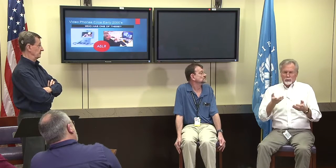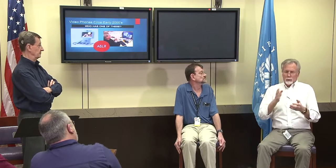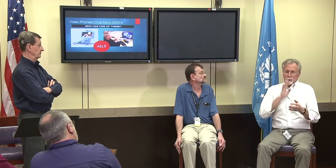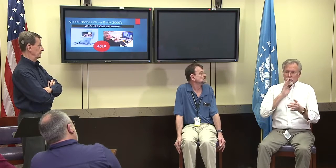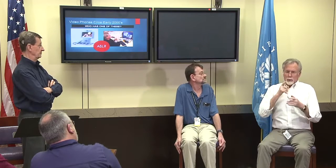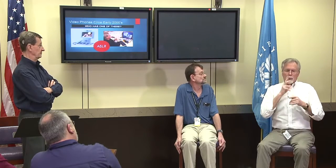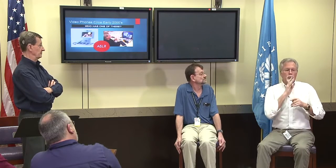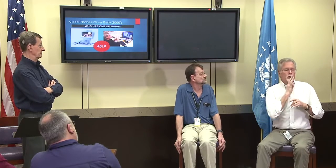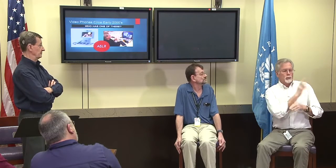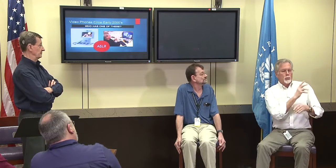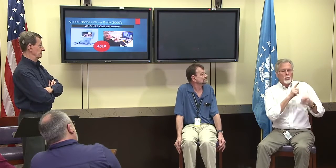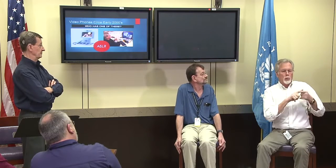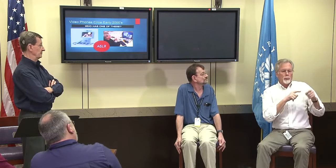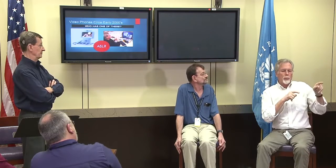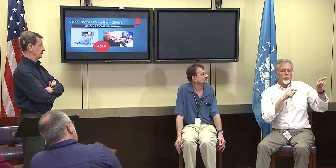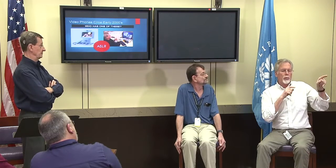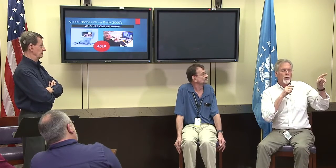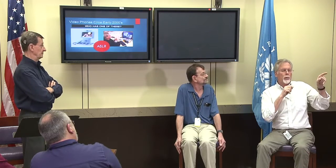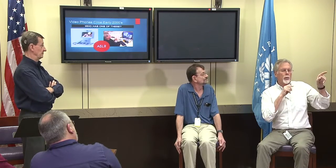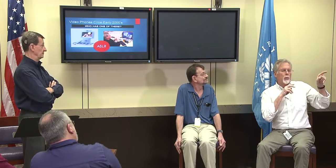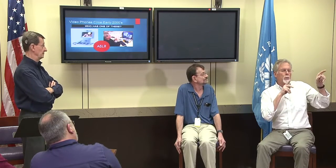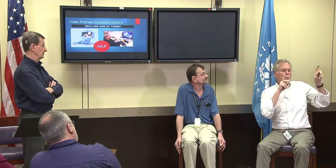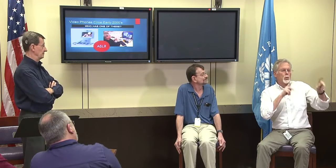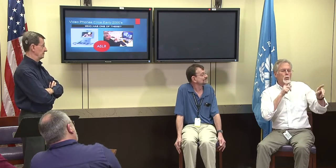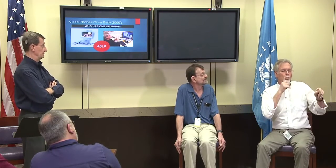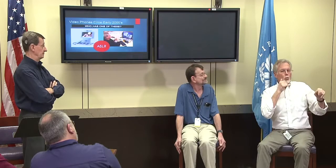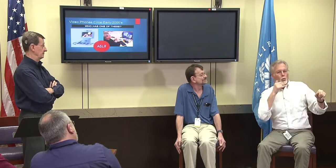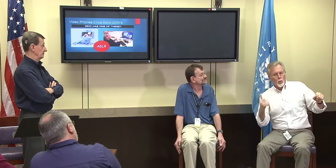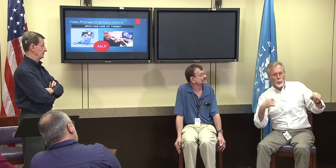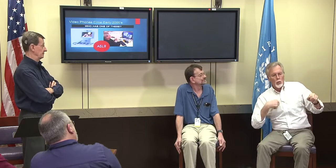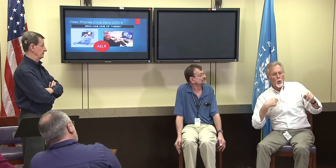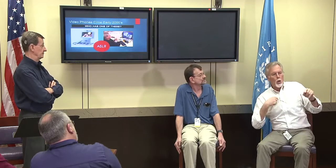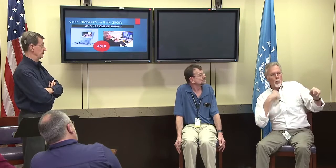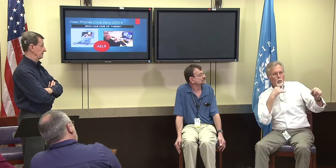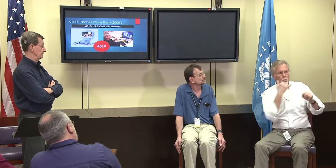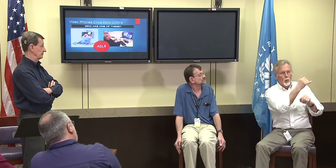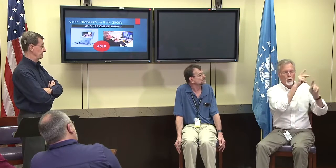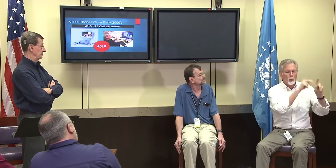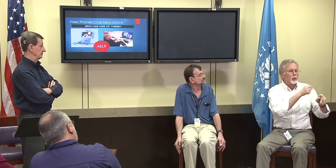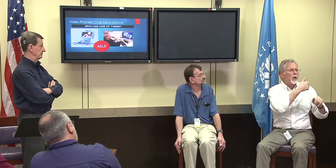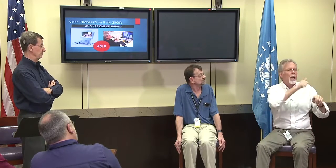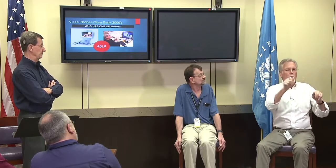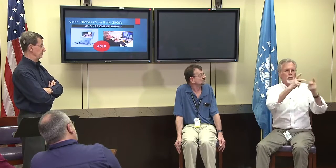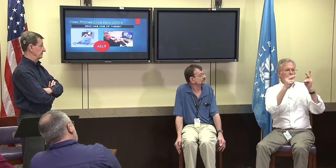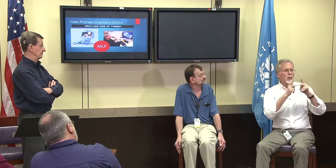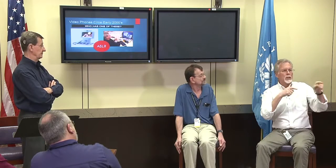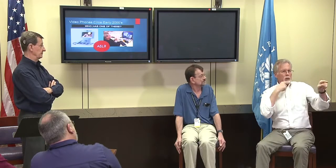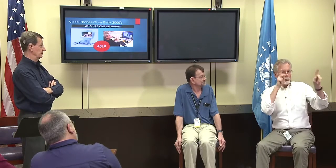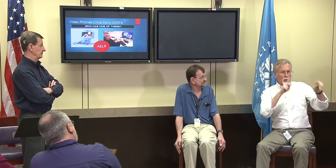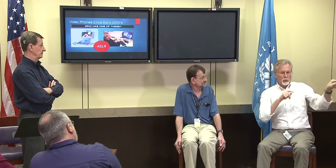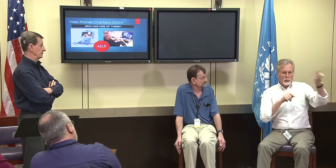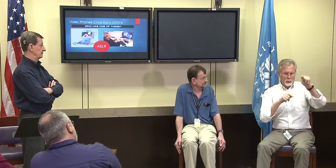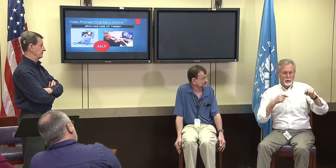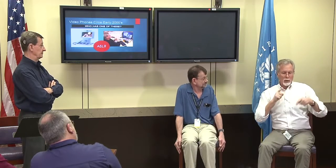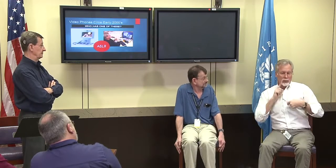and then interprets managing it all like the interpreters do. Normally people can call me, I can call them.